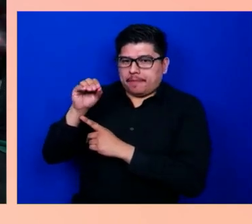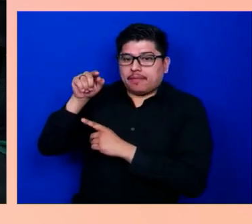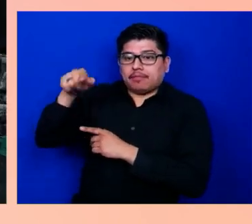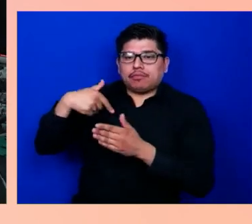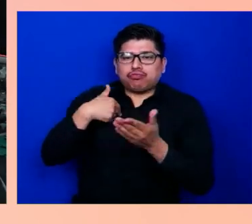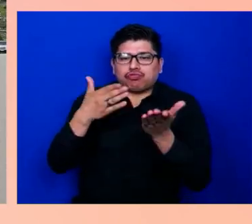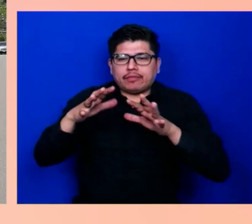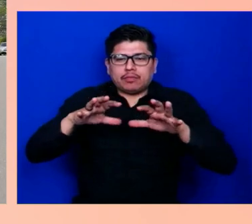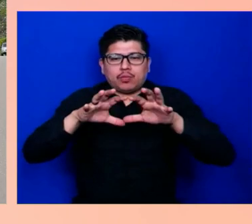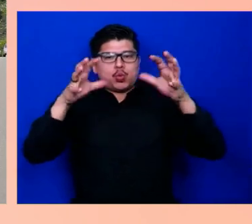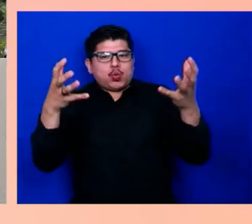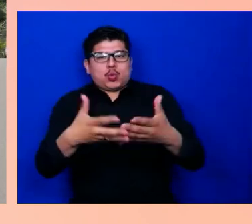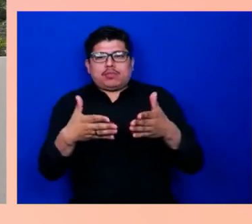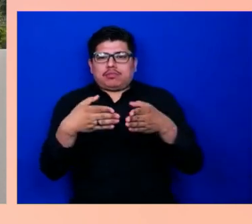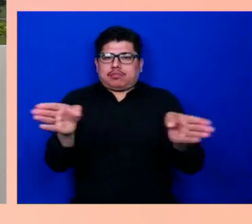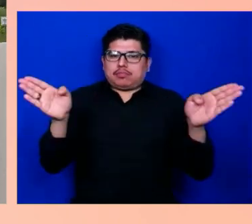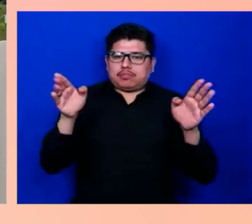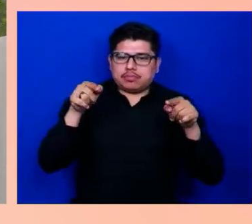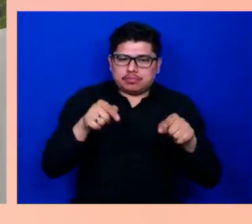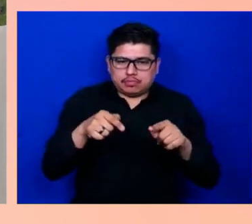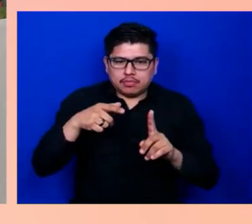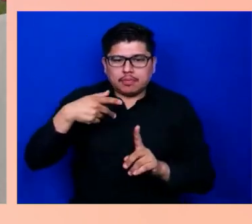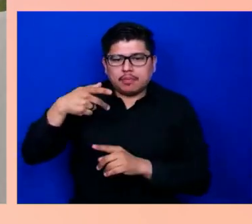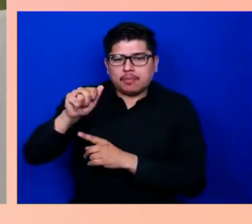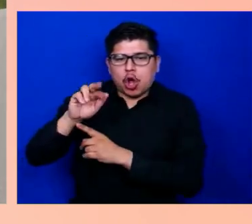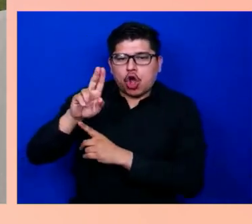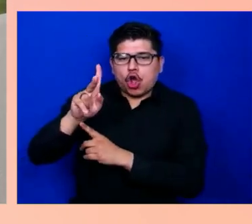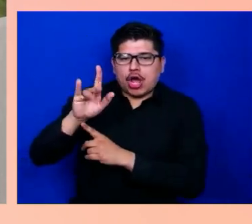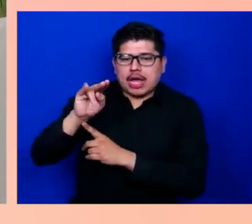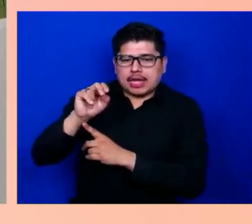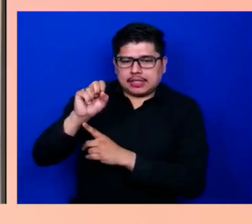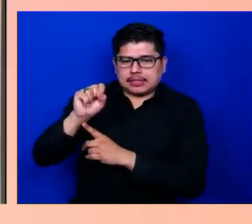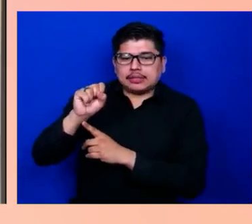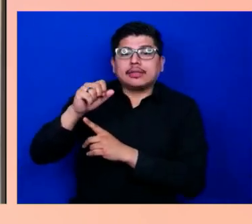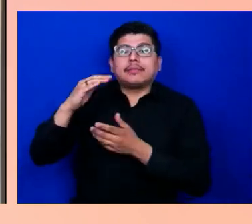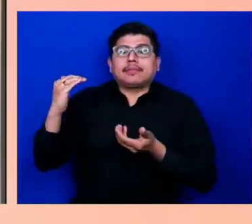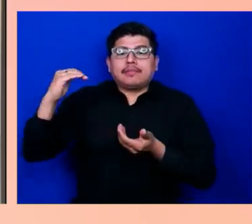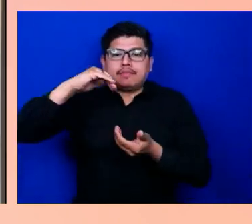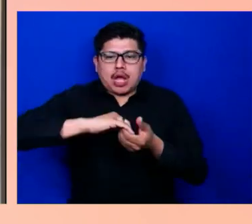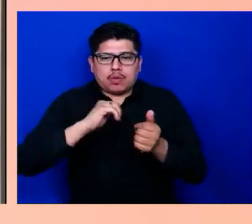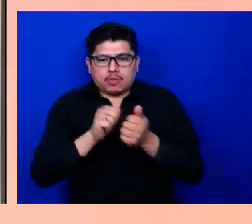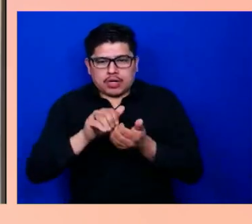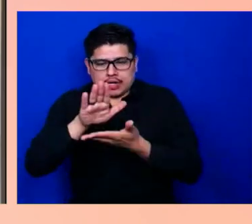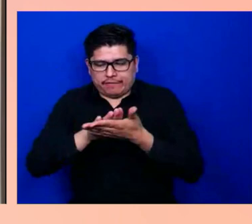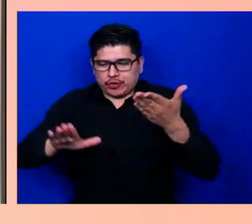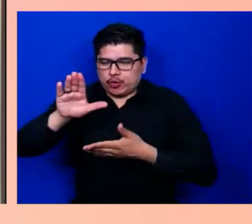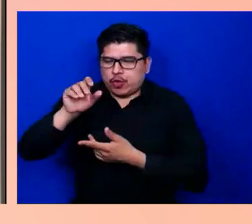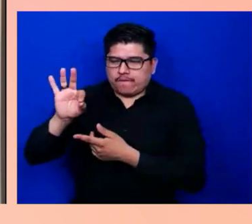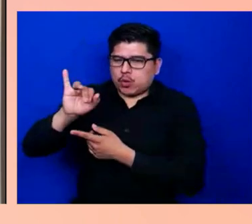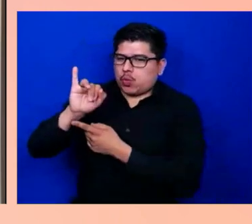The partnership with the University of Illinois is really exciting to the Davis Phinney foundation